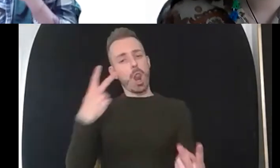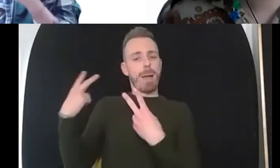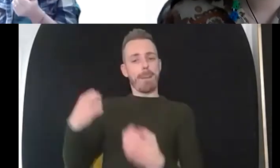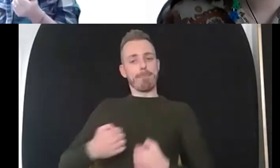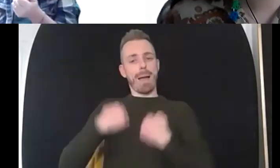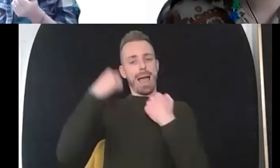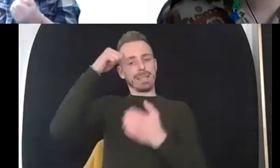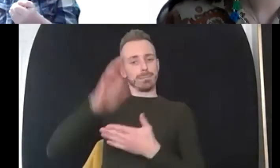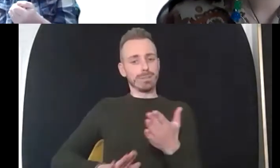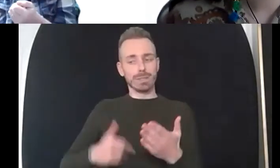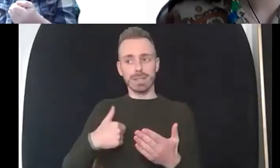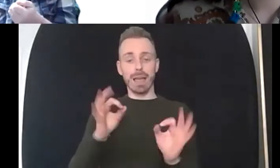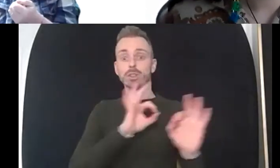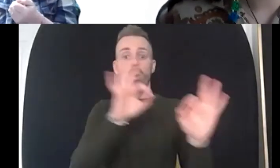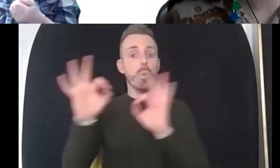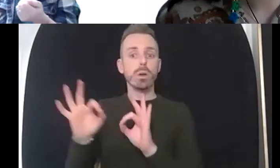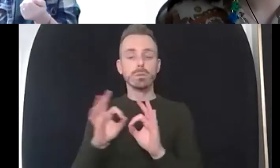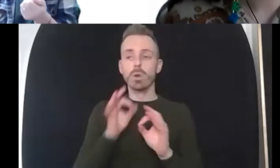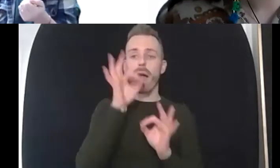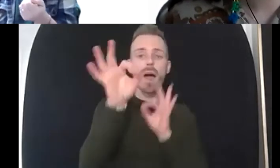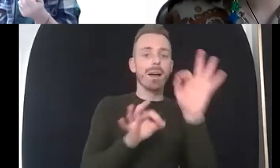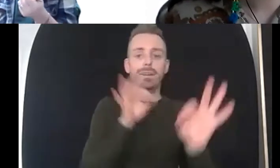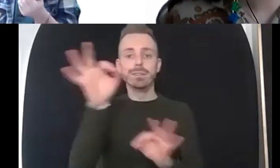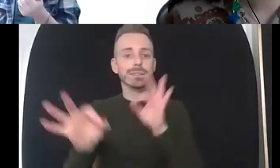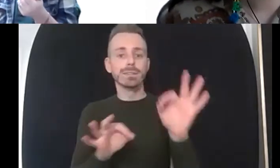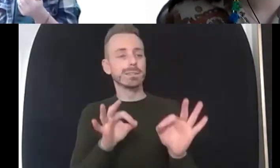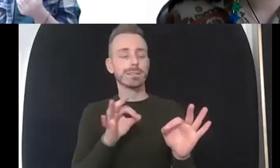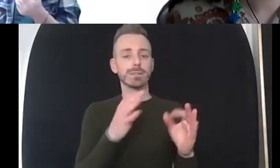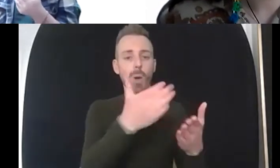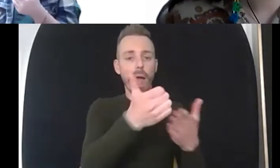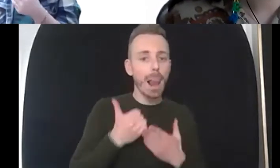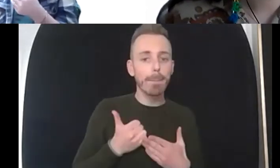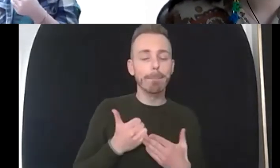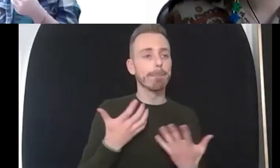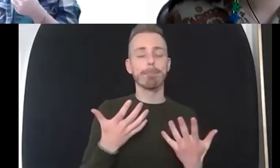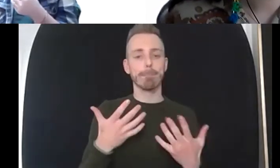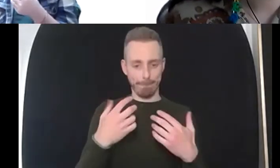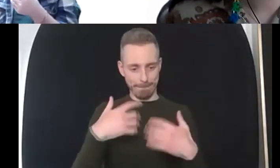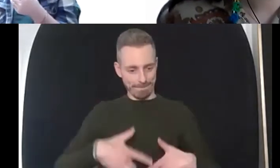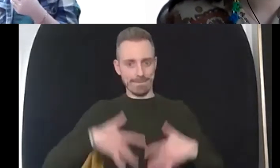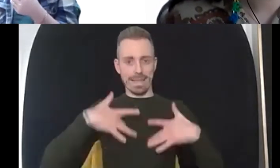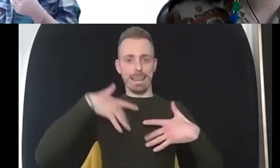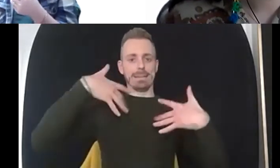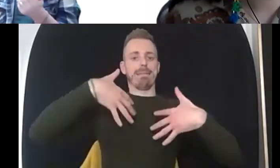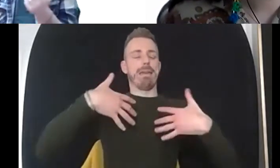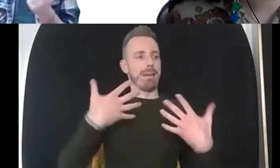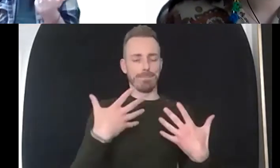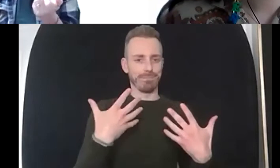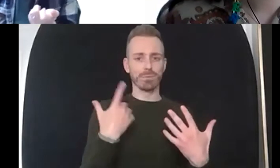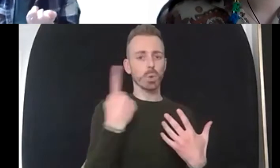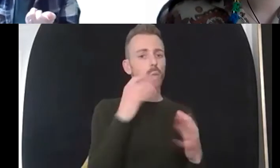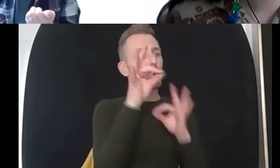ask those questions too right or to explore them with um and um and and also to be honest i mean